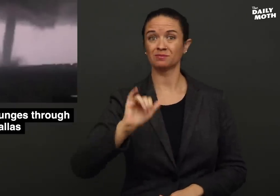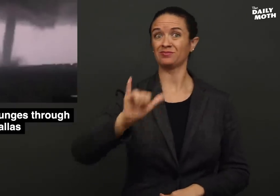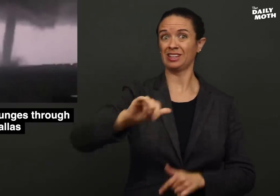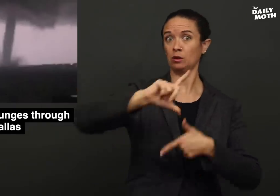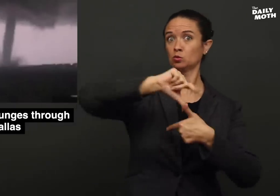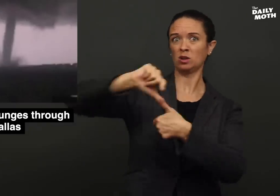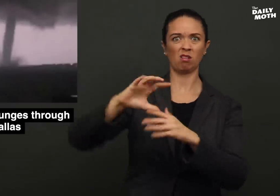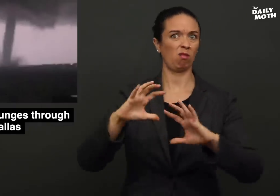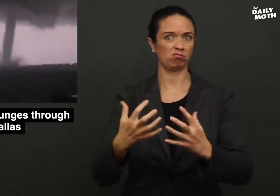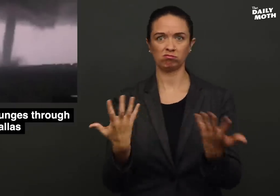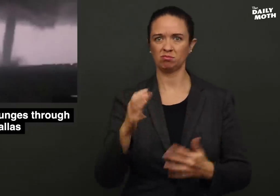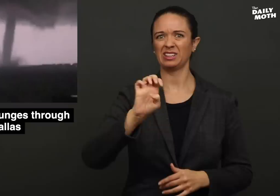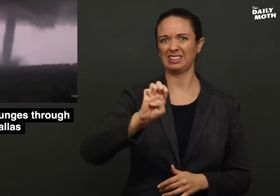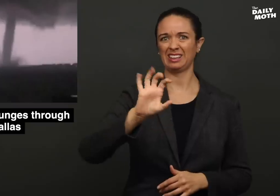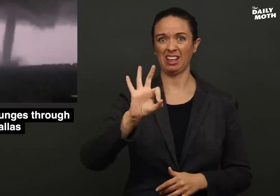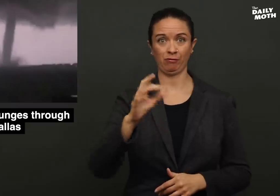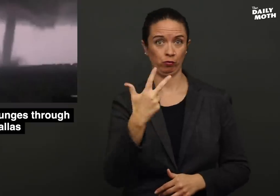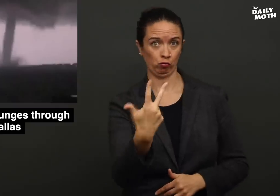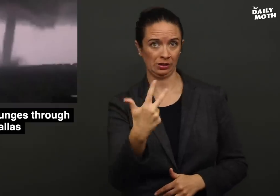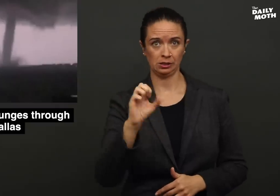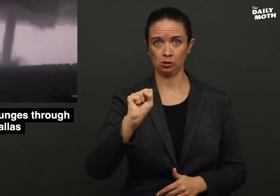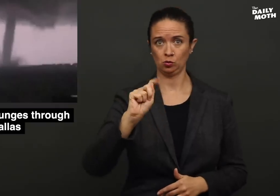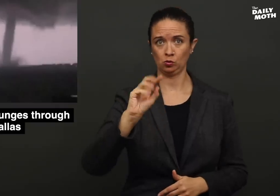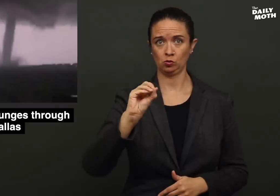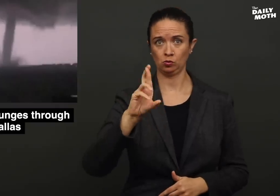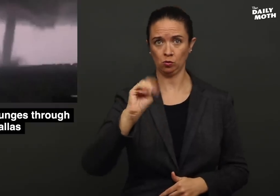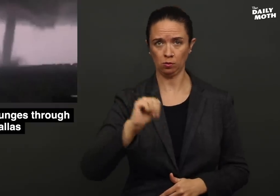This tornado was rated as EF-3 storm.